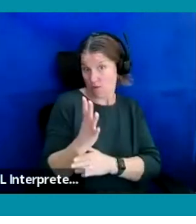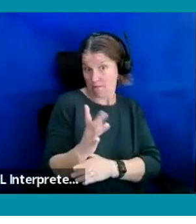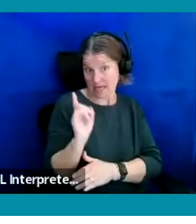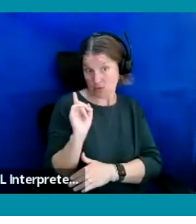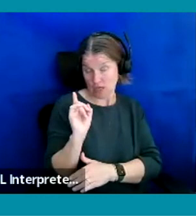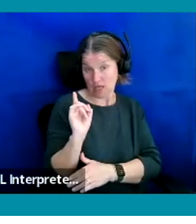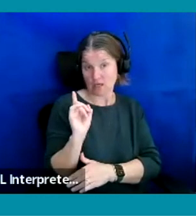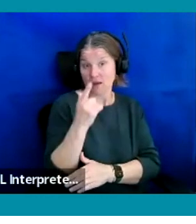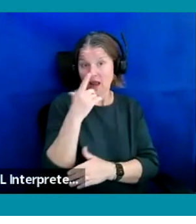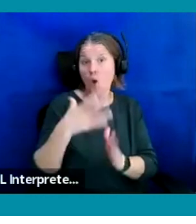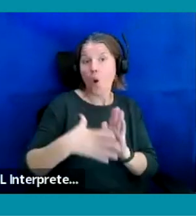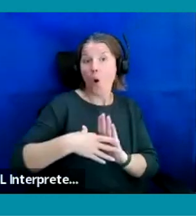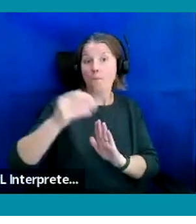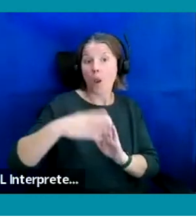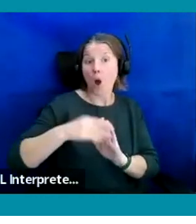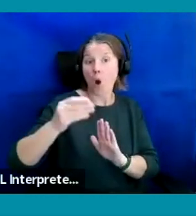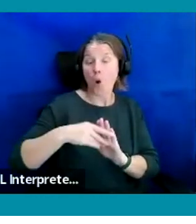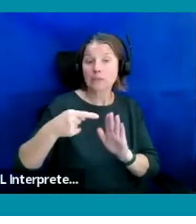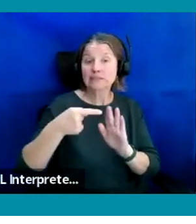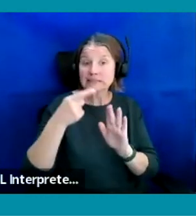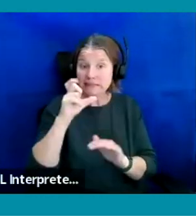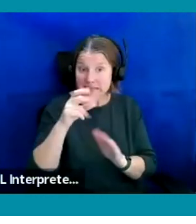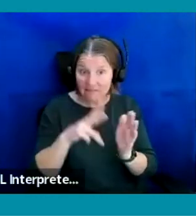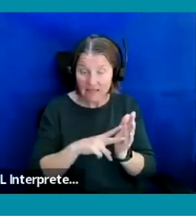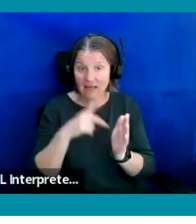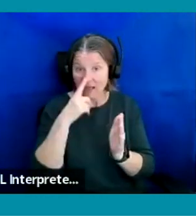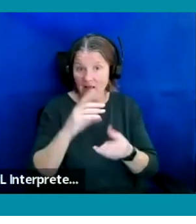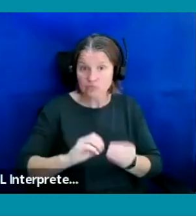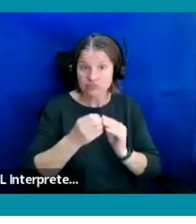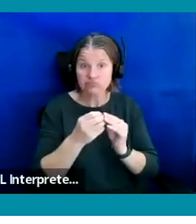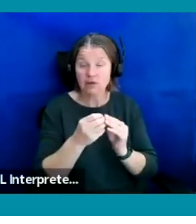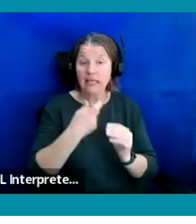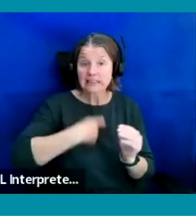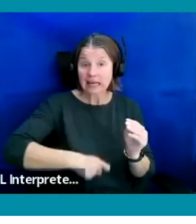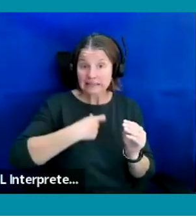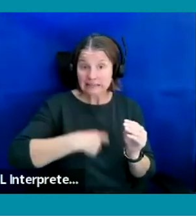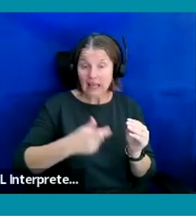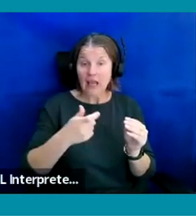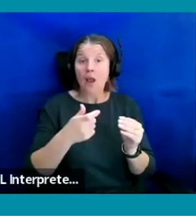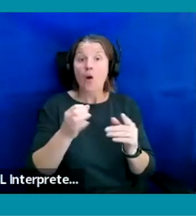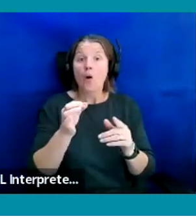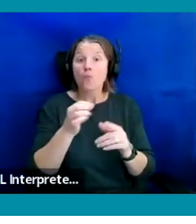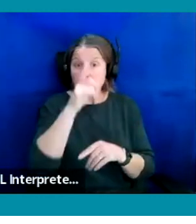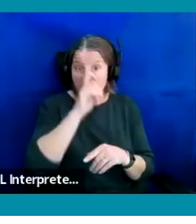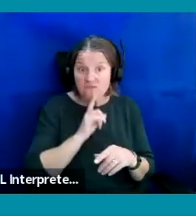upload your CV. You'll be able to create your candidate profile where other employers will better come and find you.